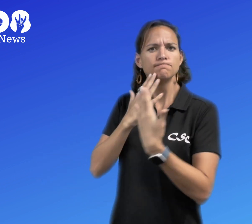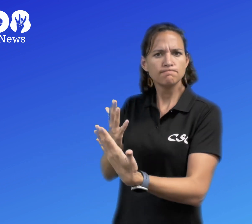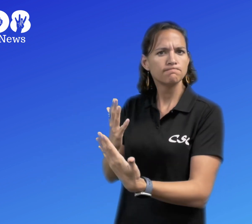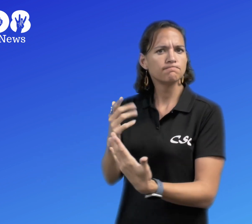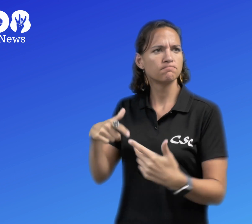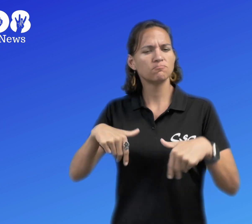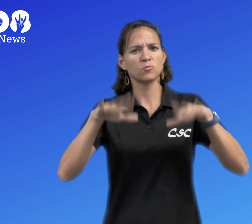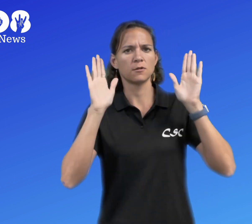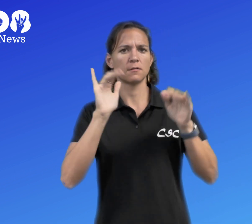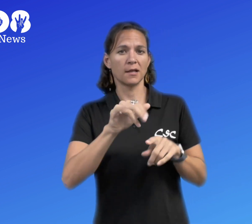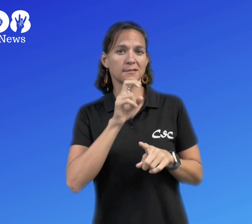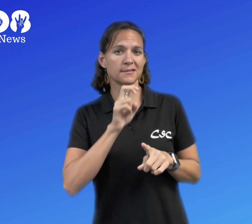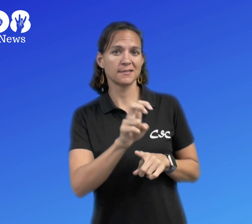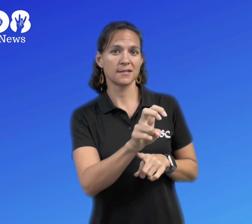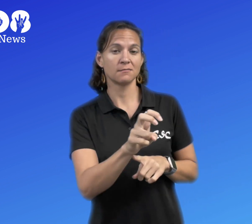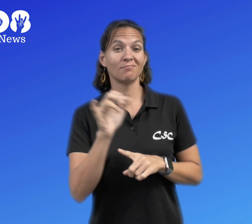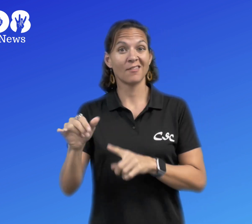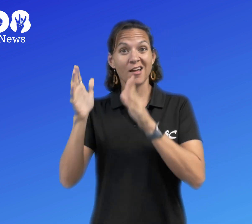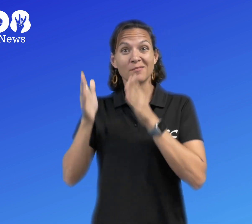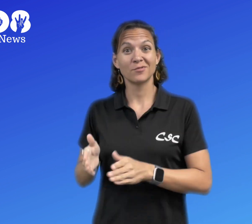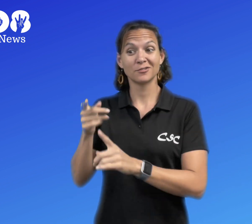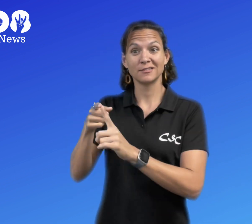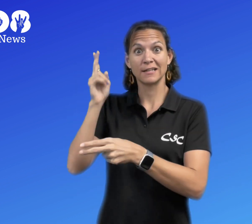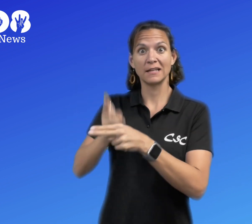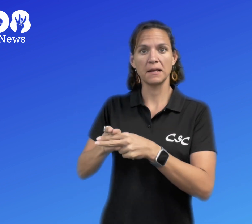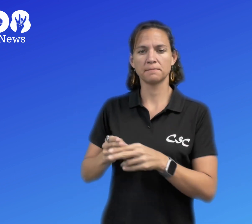They are grateful to the person who surrendered the snake.